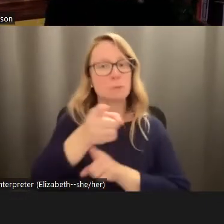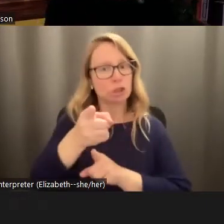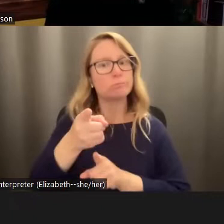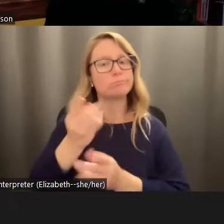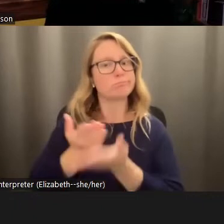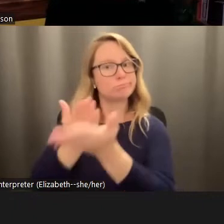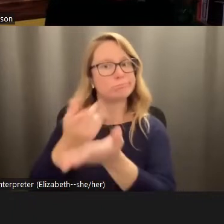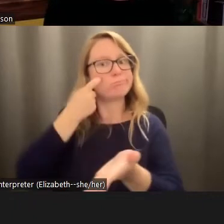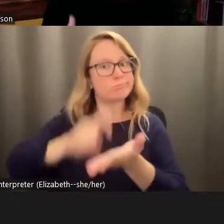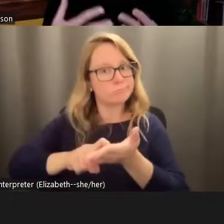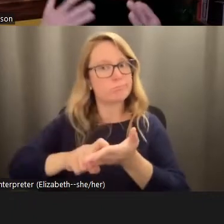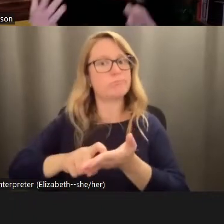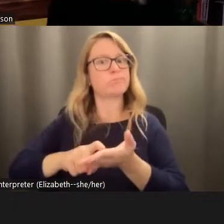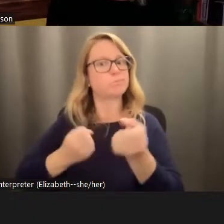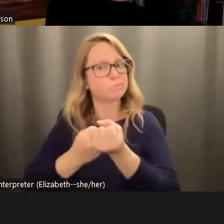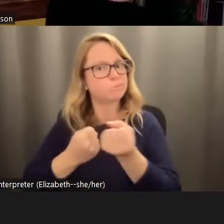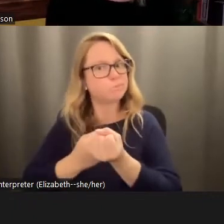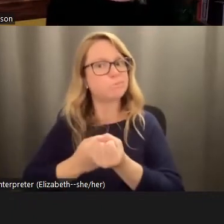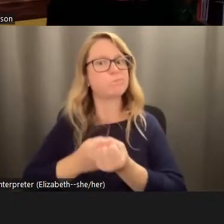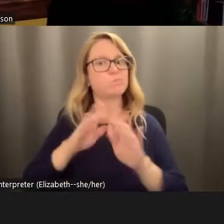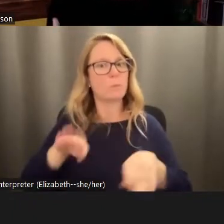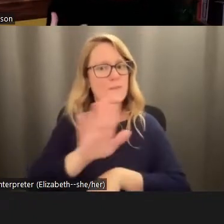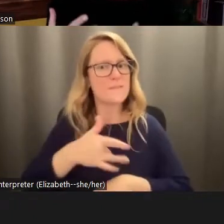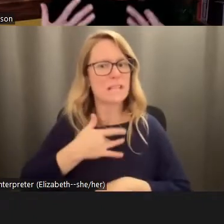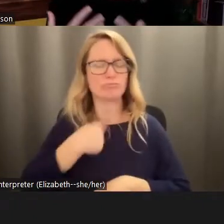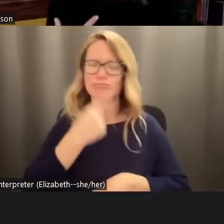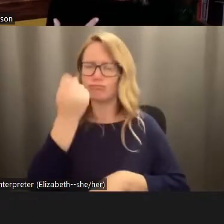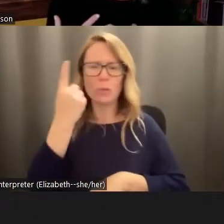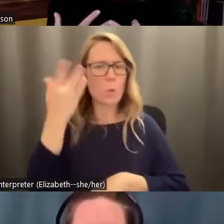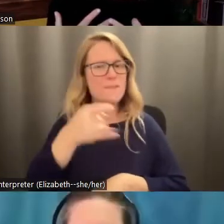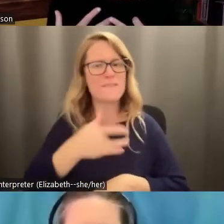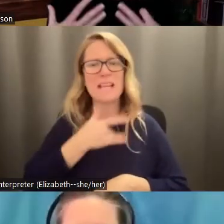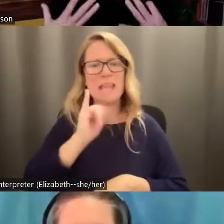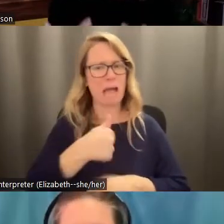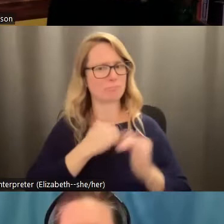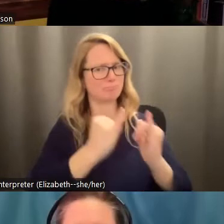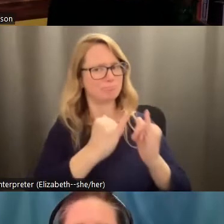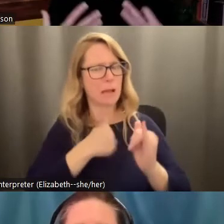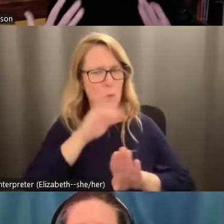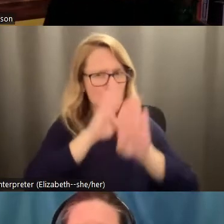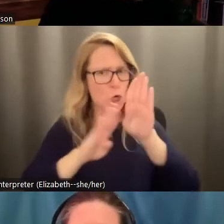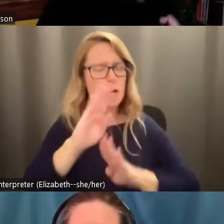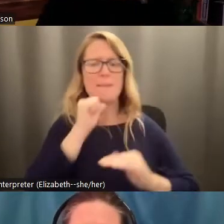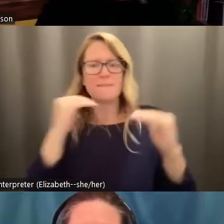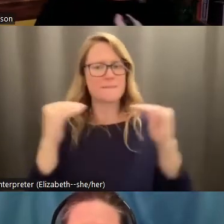children's feelings, right, I understand why you feel this way. I'm worried too. It is unfair, this is hard. This is